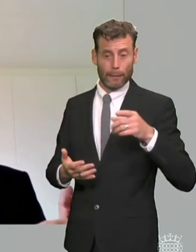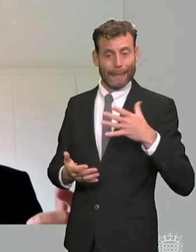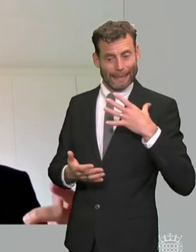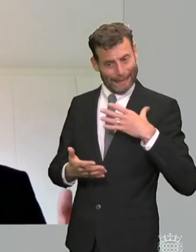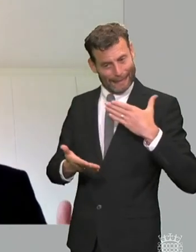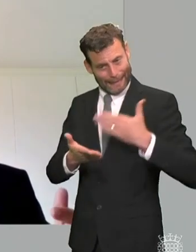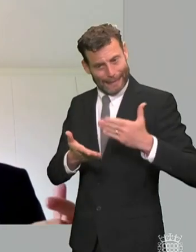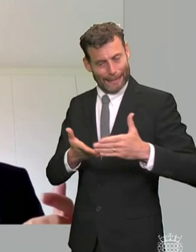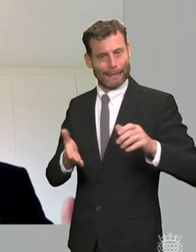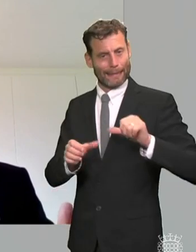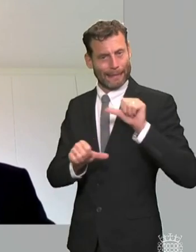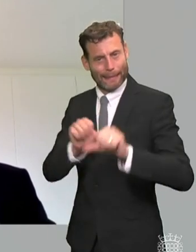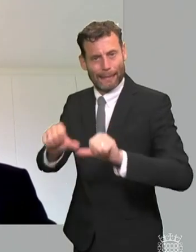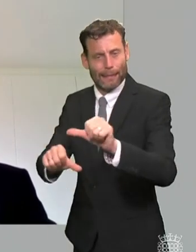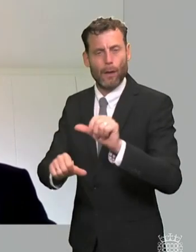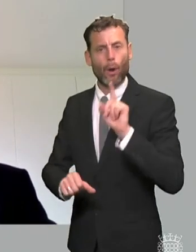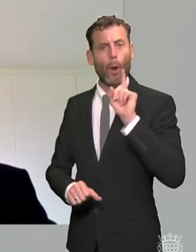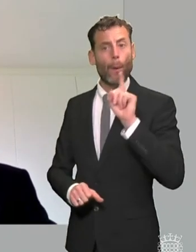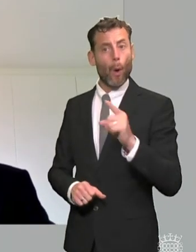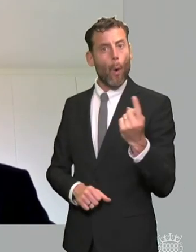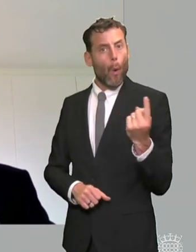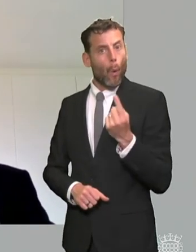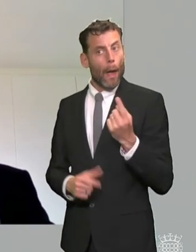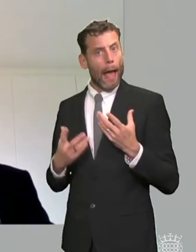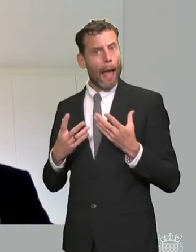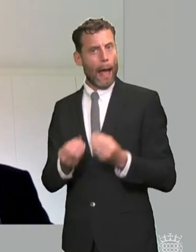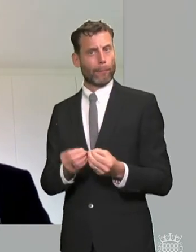of the key issues about jurisdiction which i know the committees have written to the